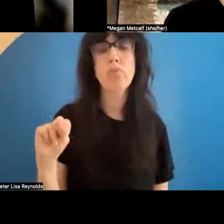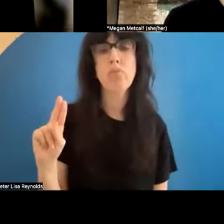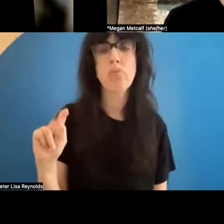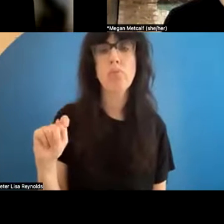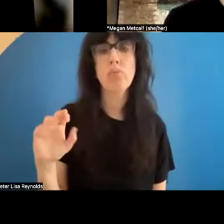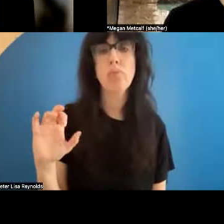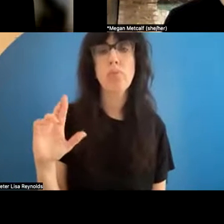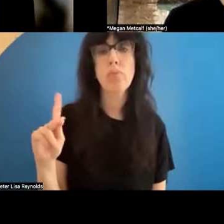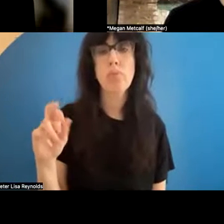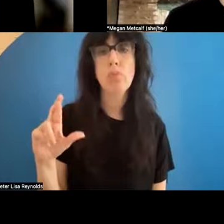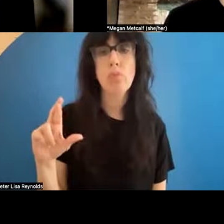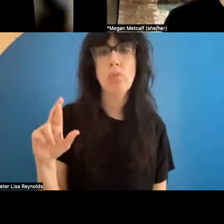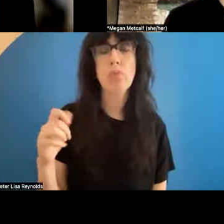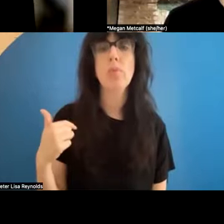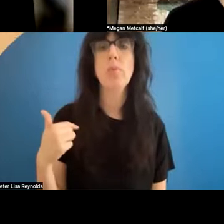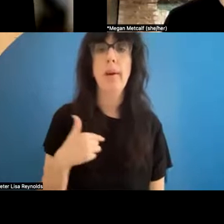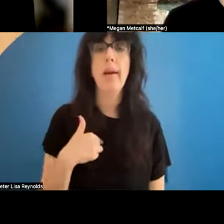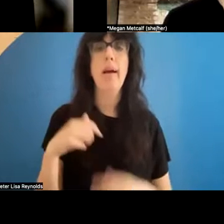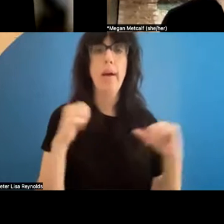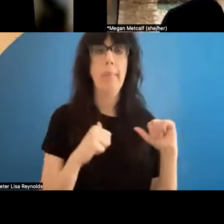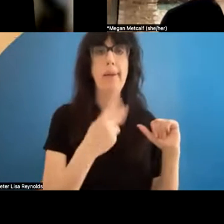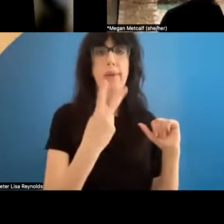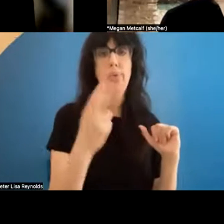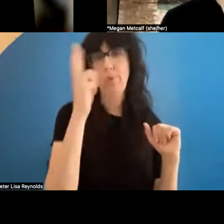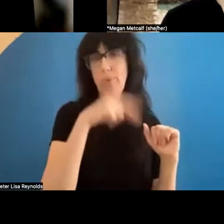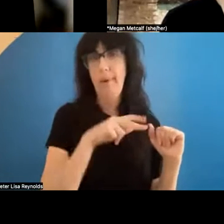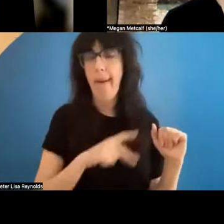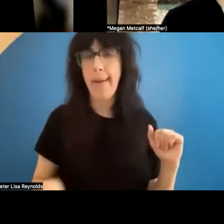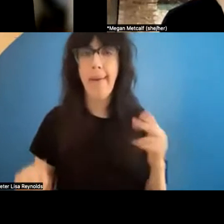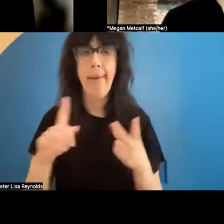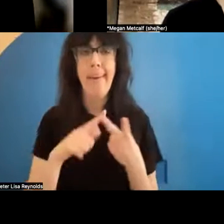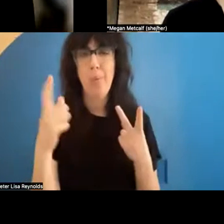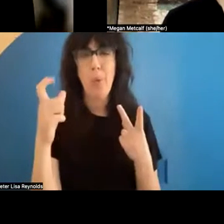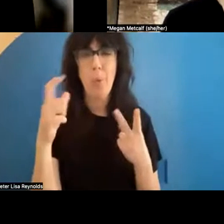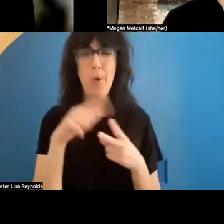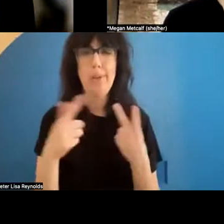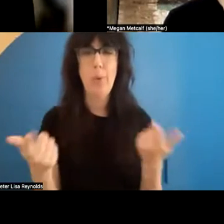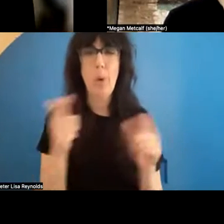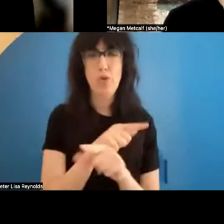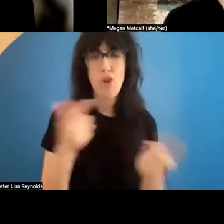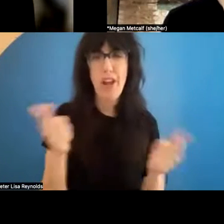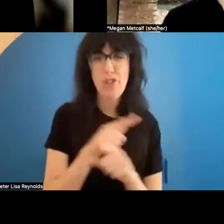I played [Name] and I play ed the rat